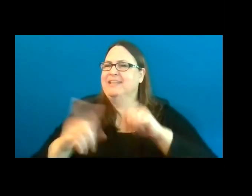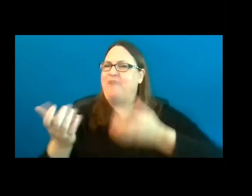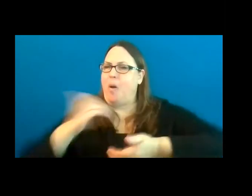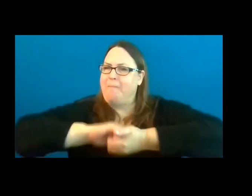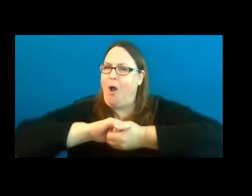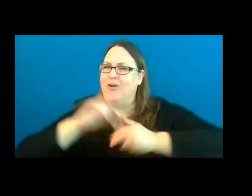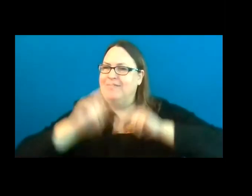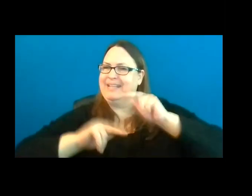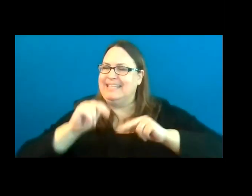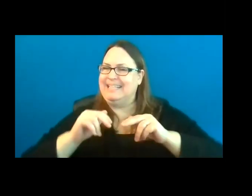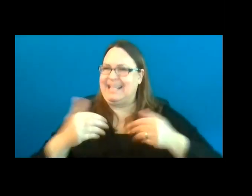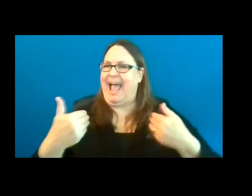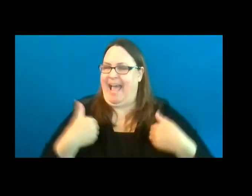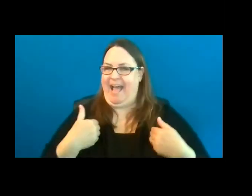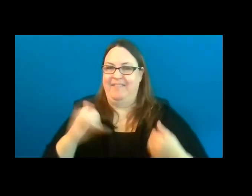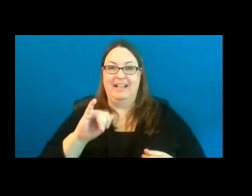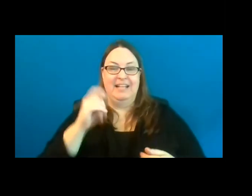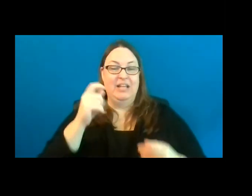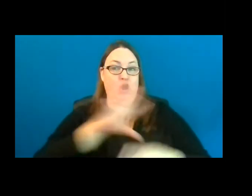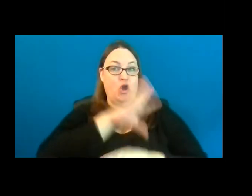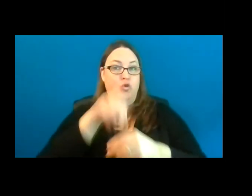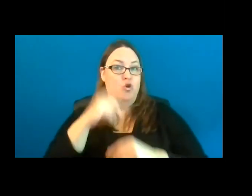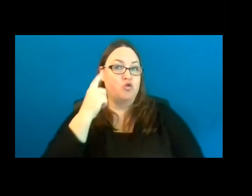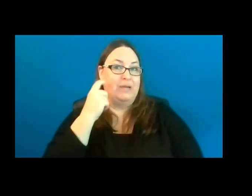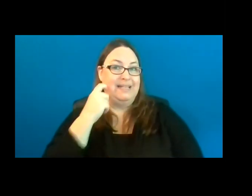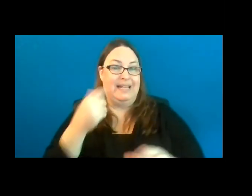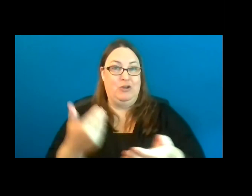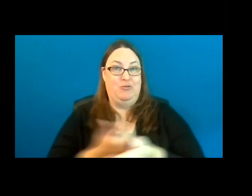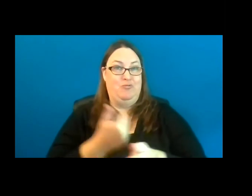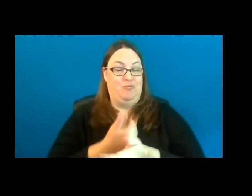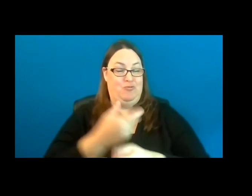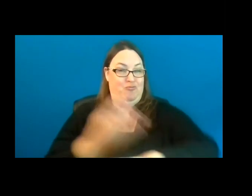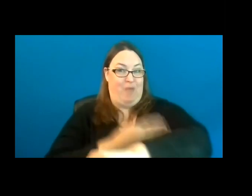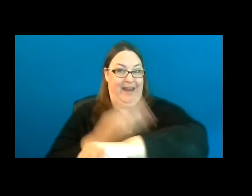including the recently renovated indoor range at Michigan Technological University, as well